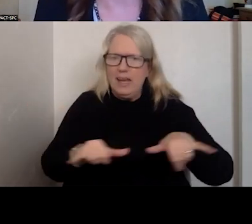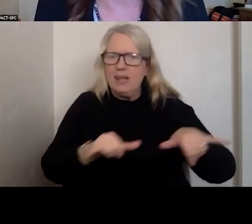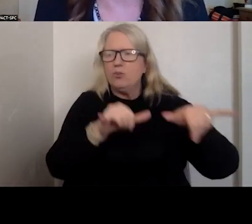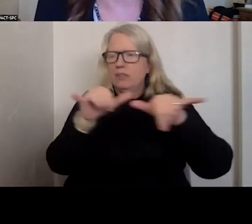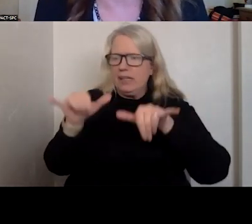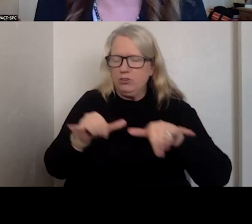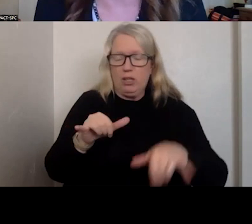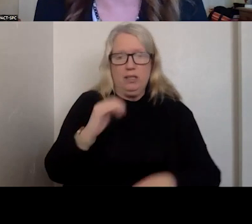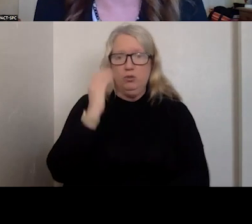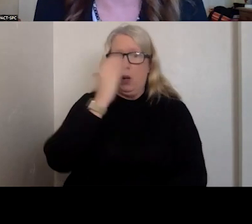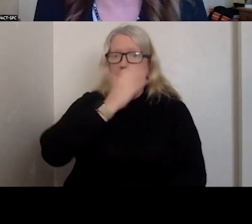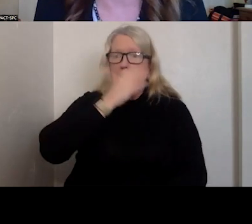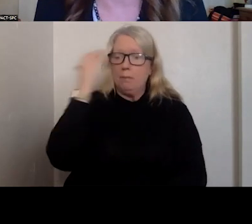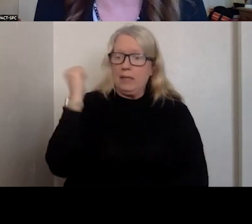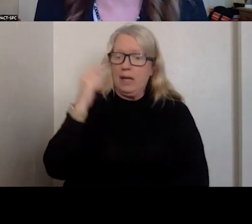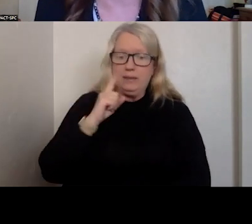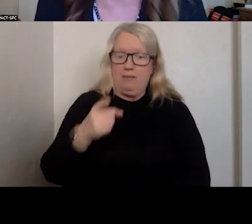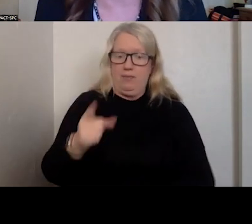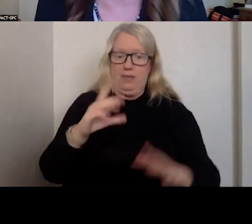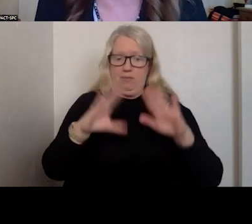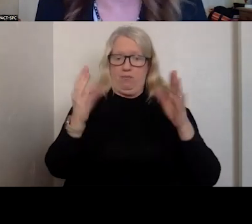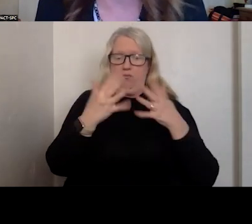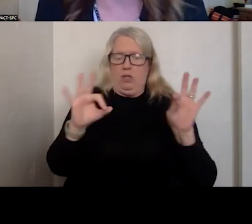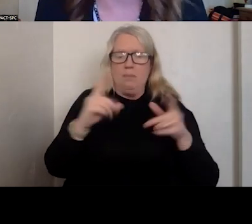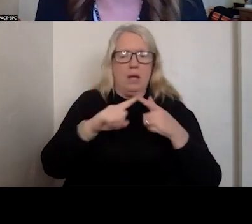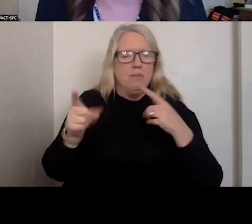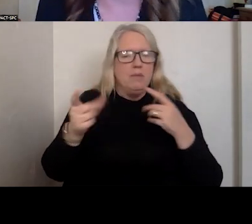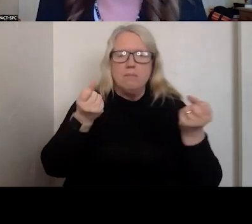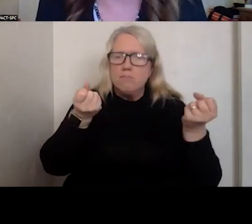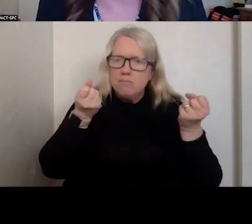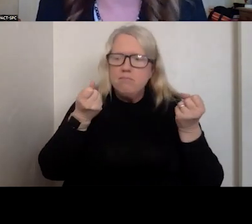BECAUSE OF THAT PROGRAM, MANY POLICIES AND PROCEDURES WERE